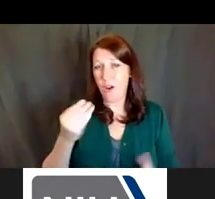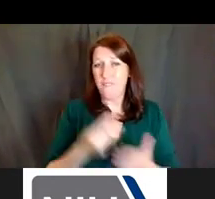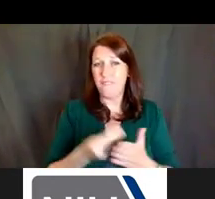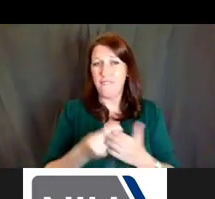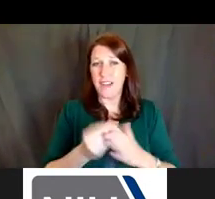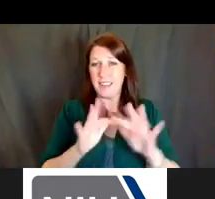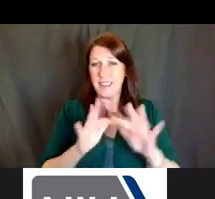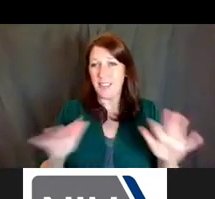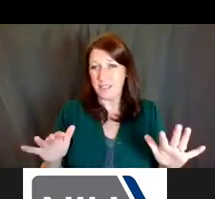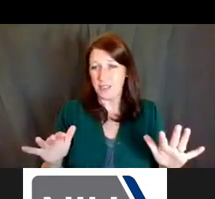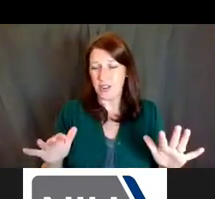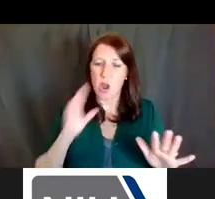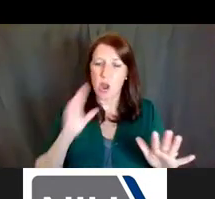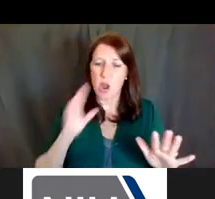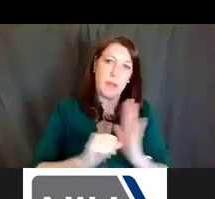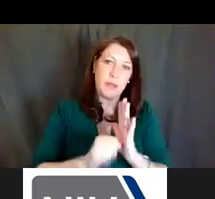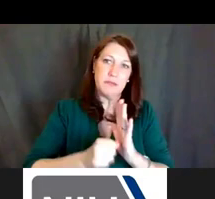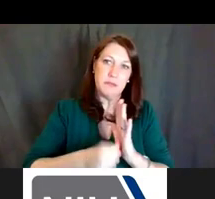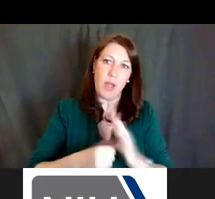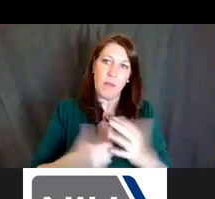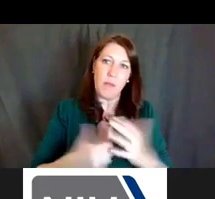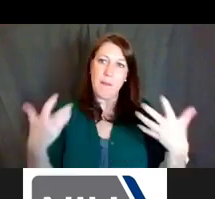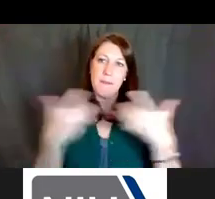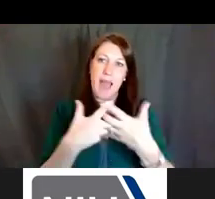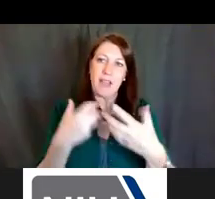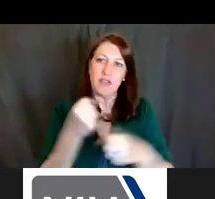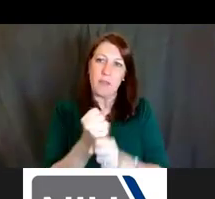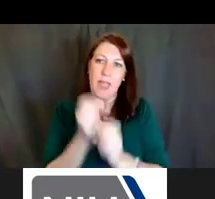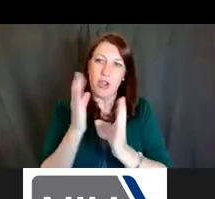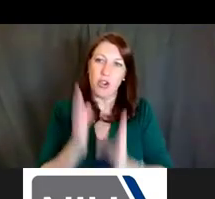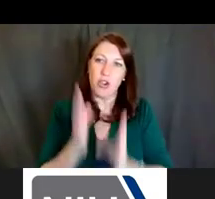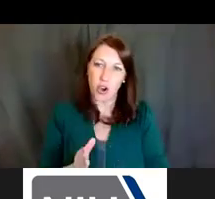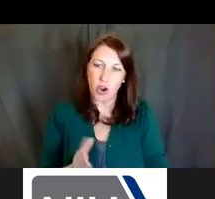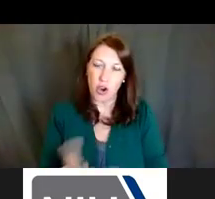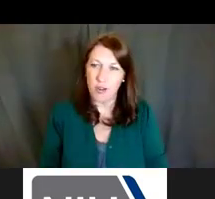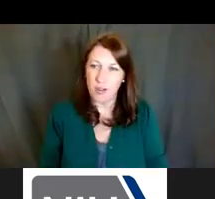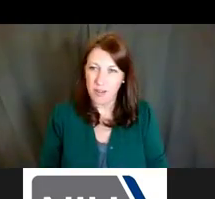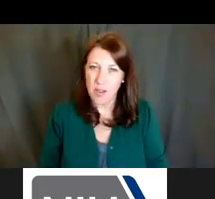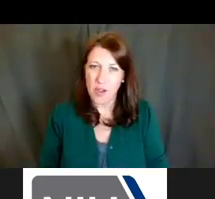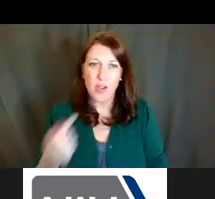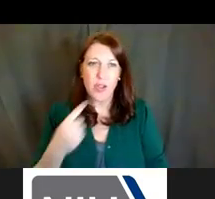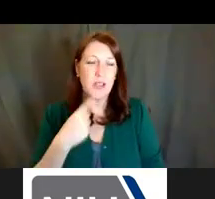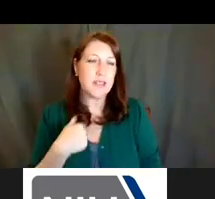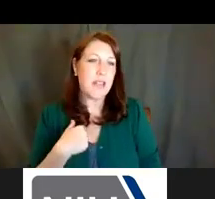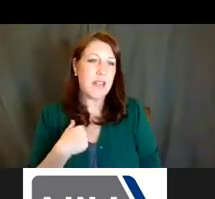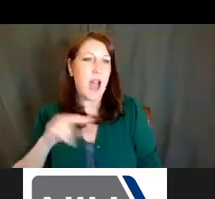Matchmaker, Matchmaker -- I think that most people say, I'm a NIAMS researcher, I'm an NIMH researcher --